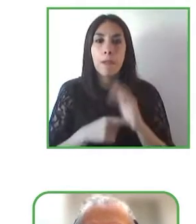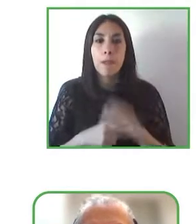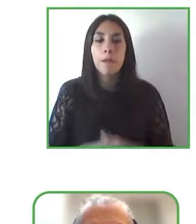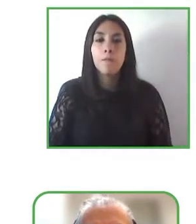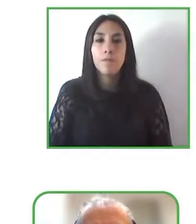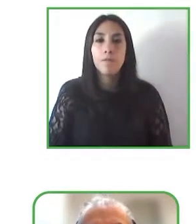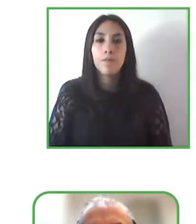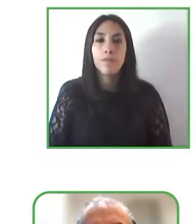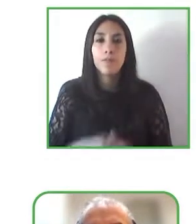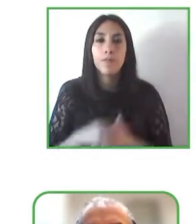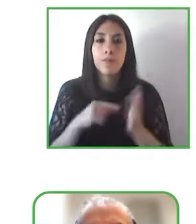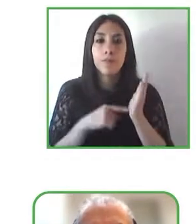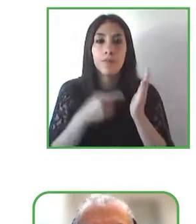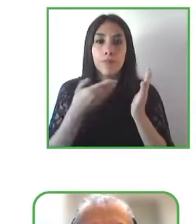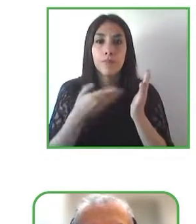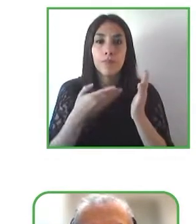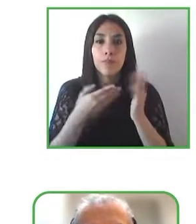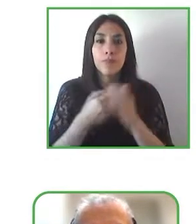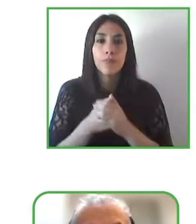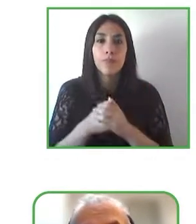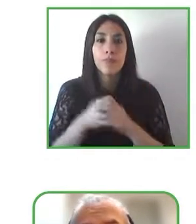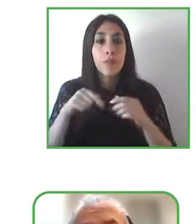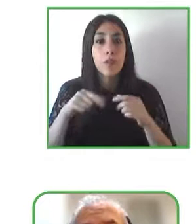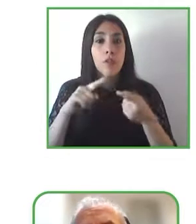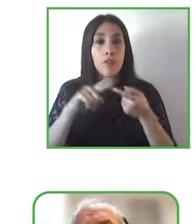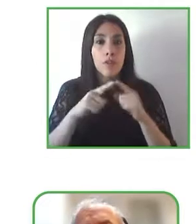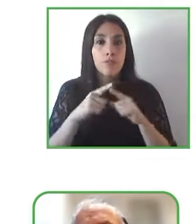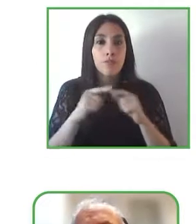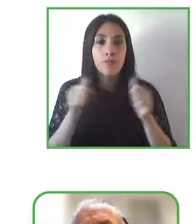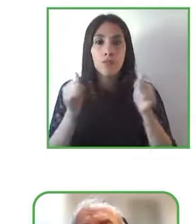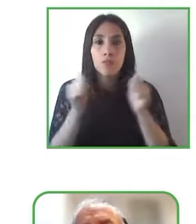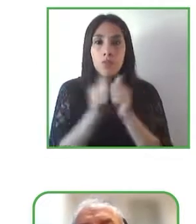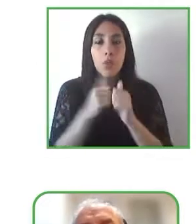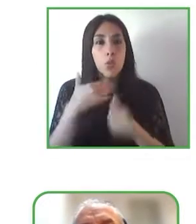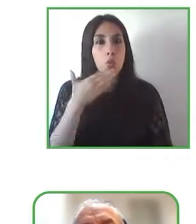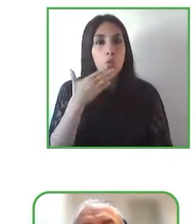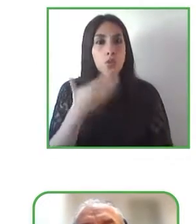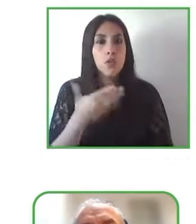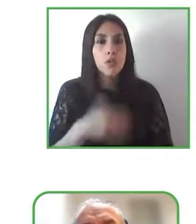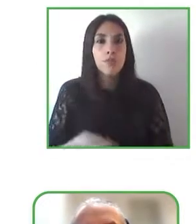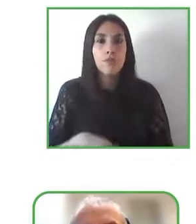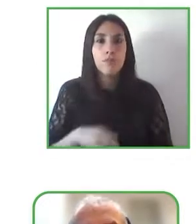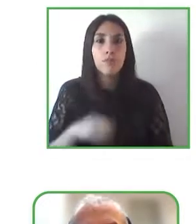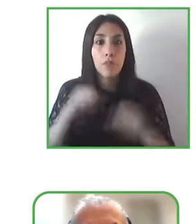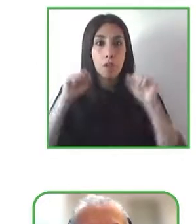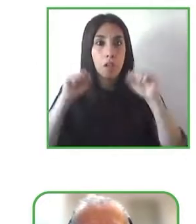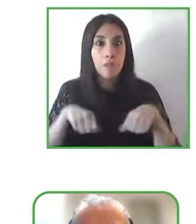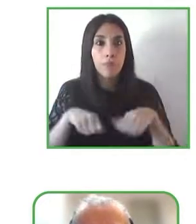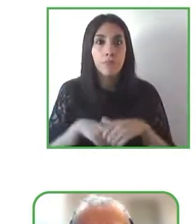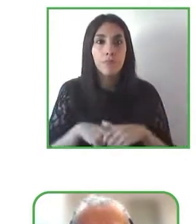Technology could be a great ally in fulfilling our rights especially